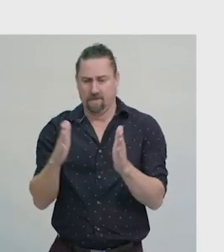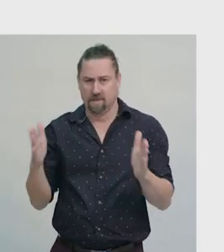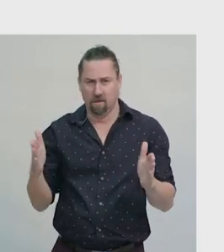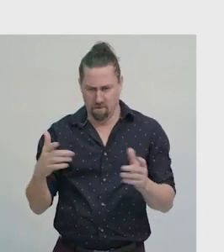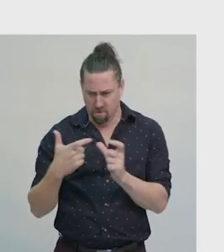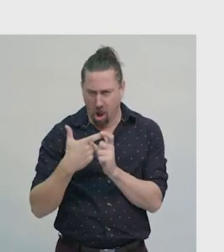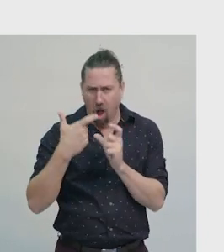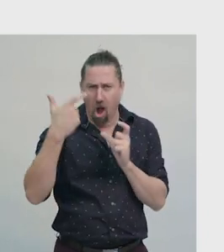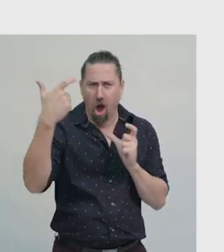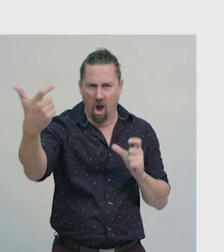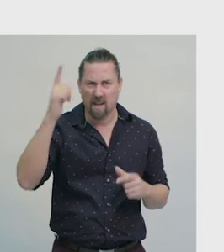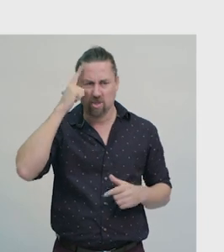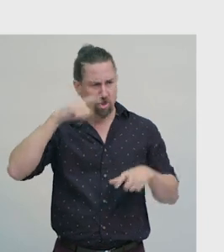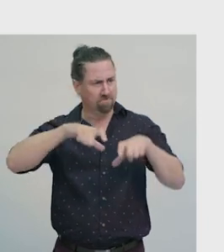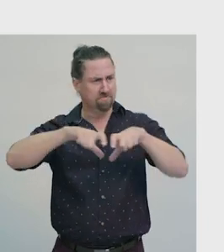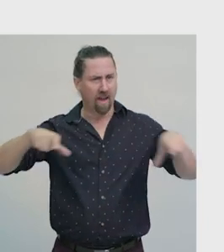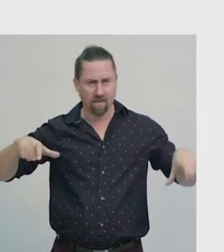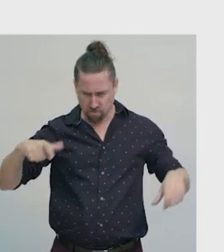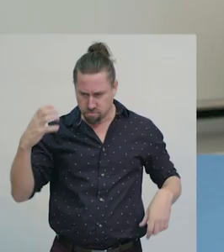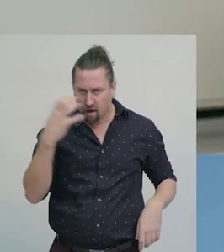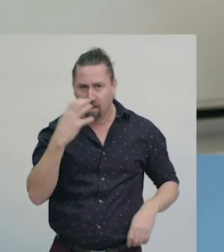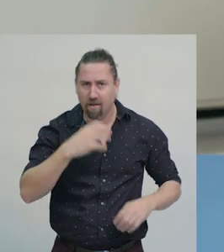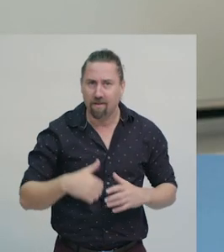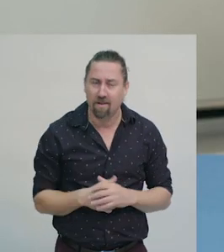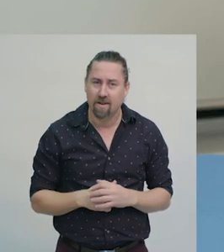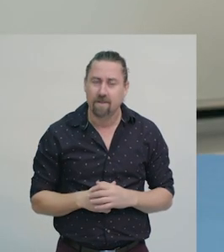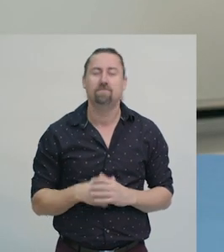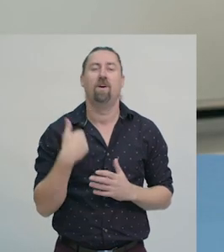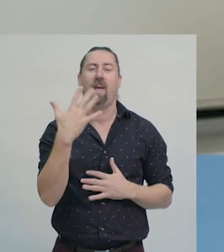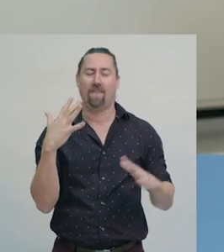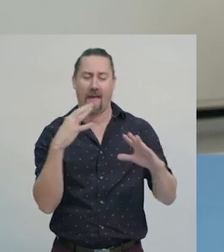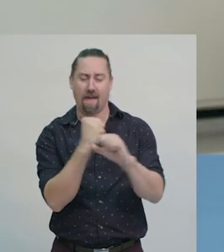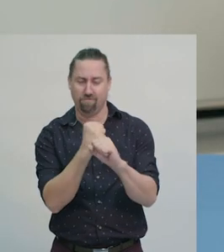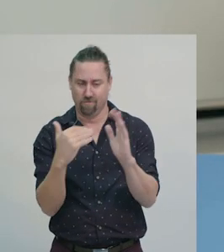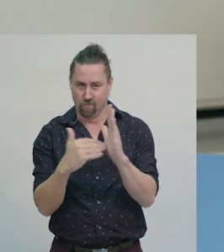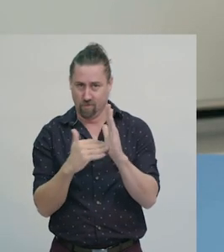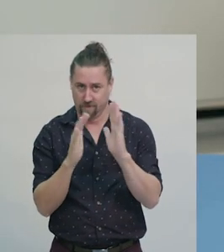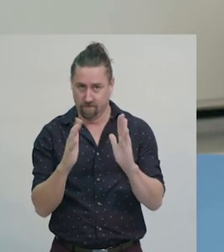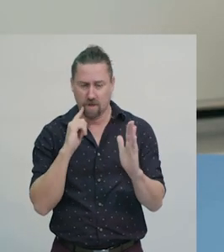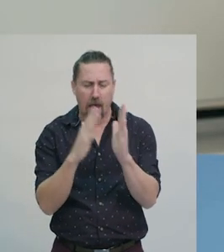That's a big desk! Okay, let's recap what we've learned today.